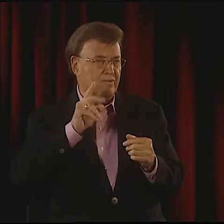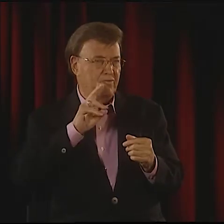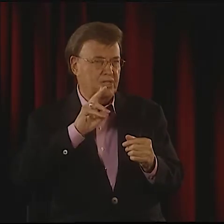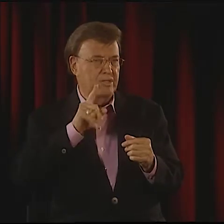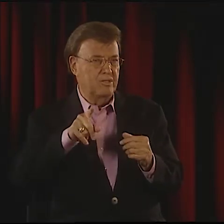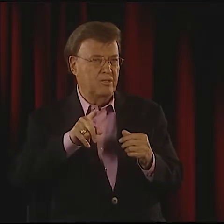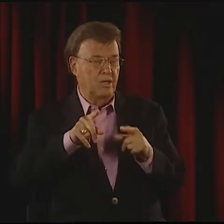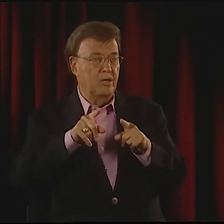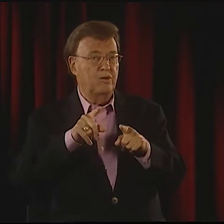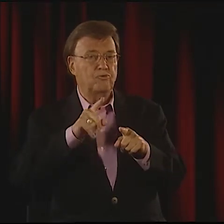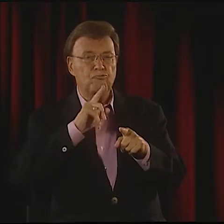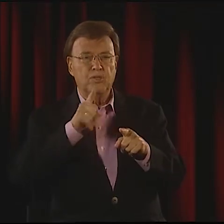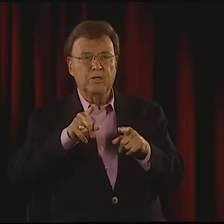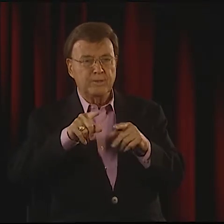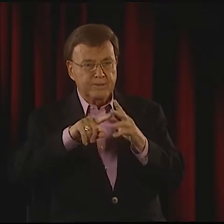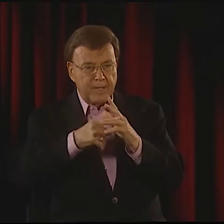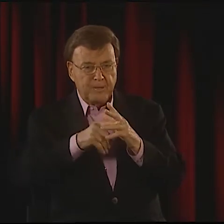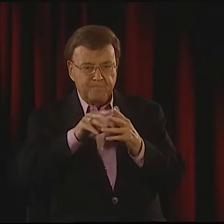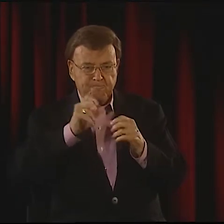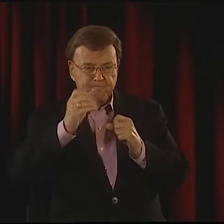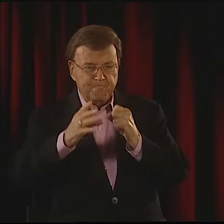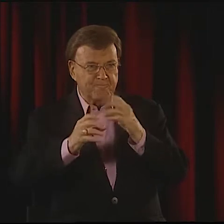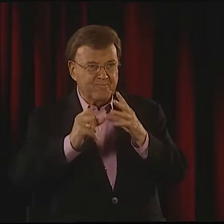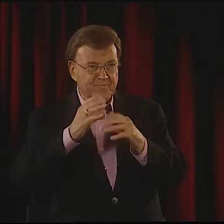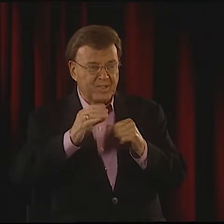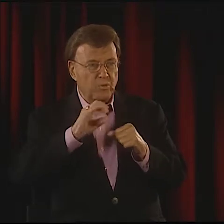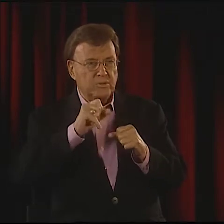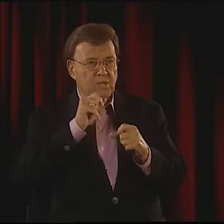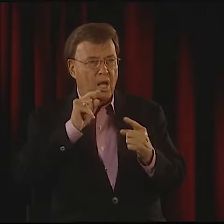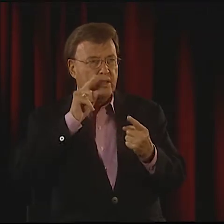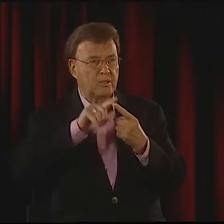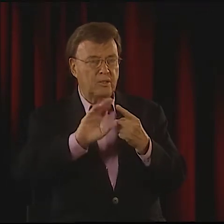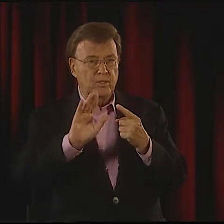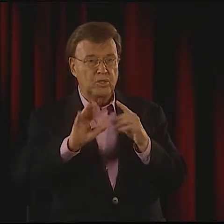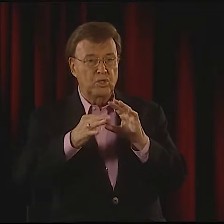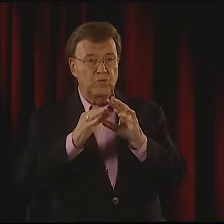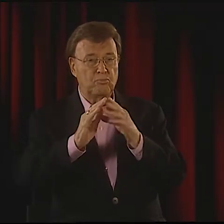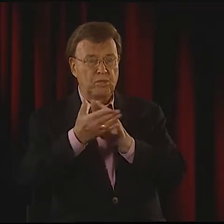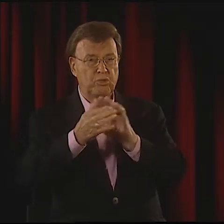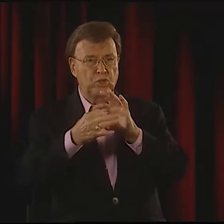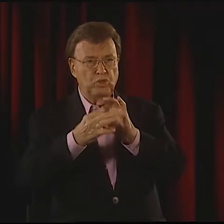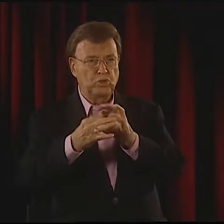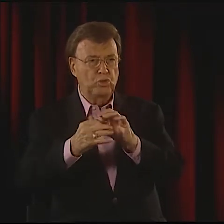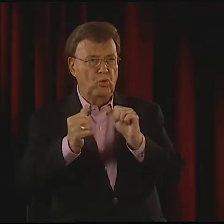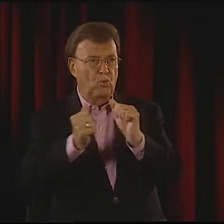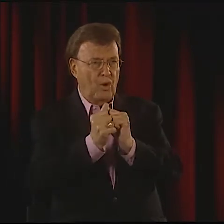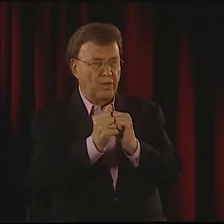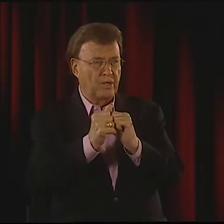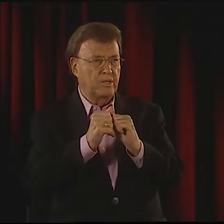AND I THINK MAYBE THAT WAS THE BEGINNING OF IT, BUT I THINK VALLI REALLY STARTED PLAYING WITH IT.